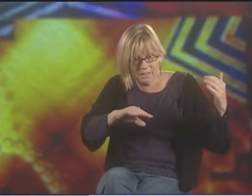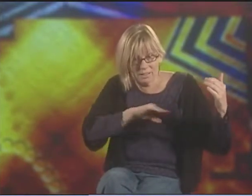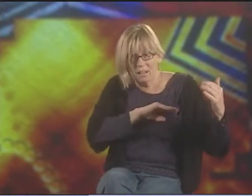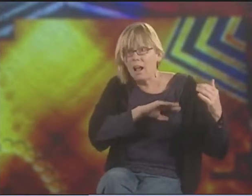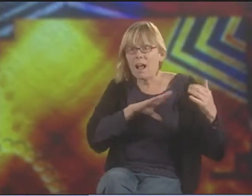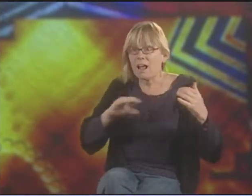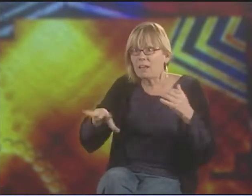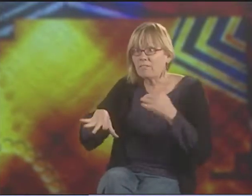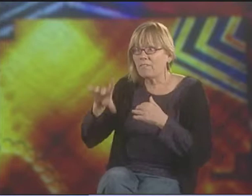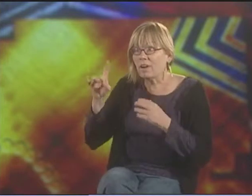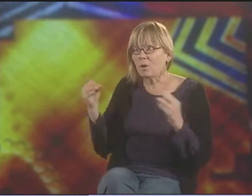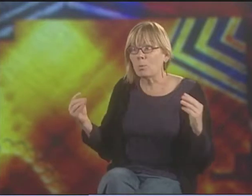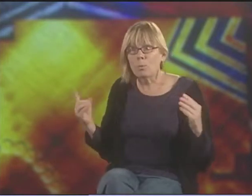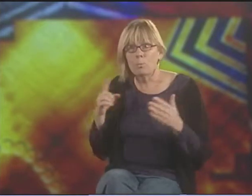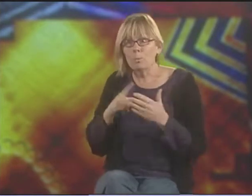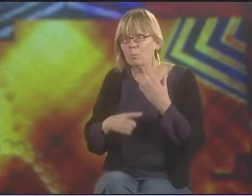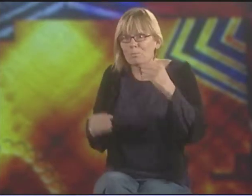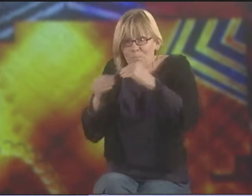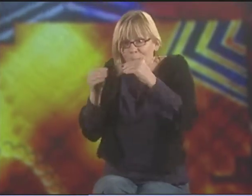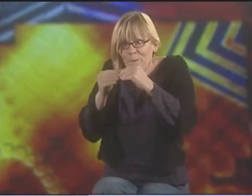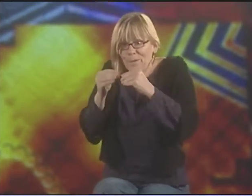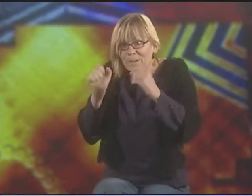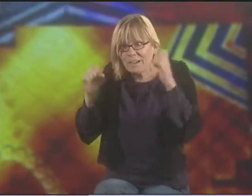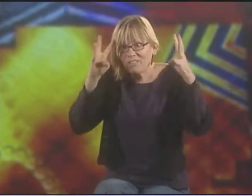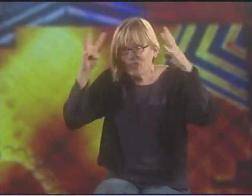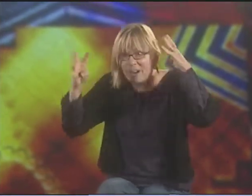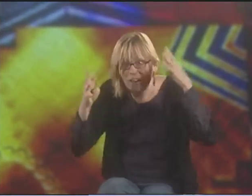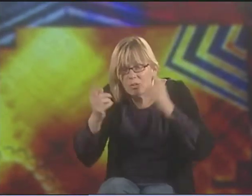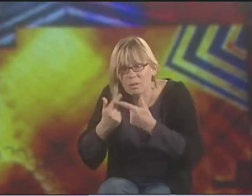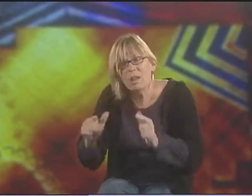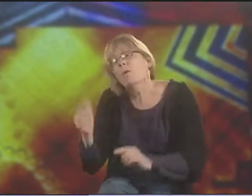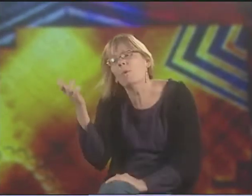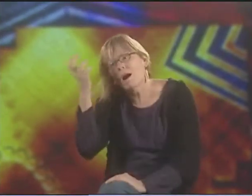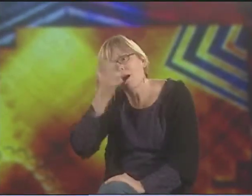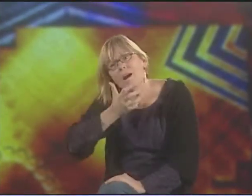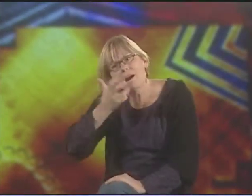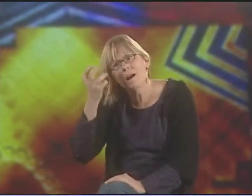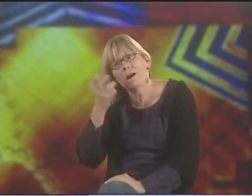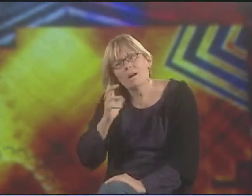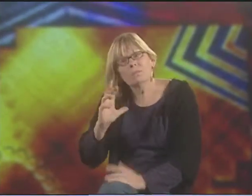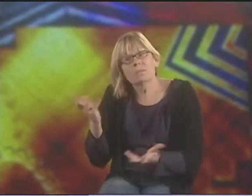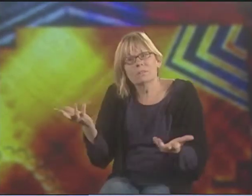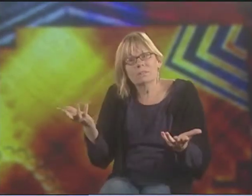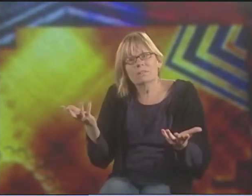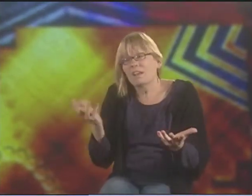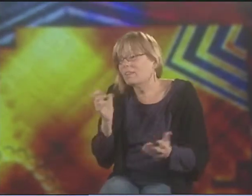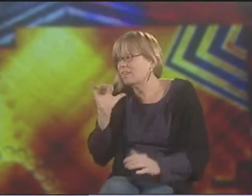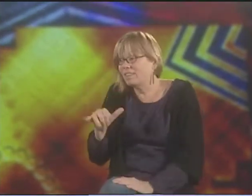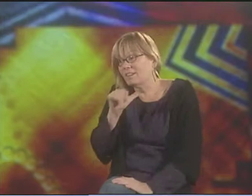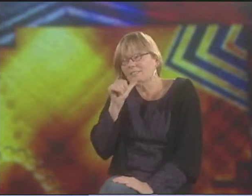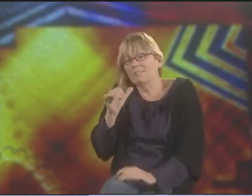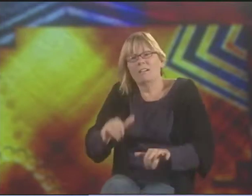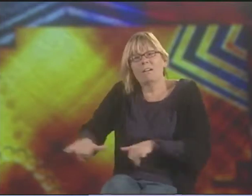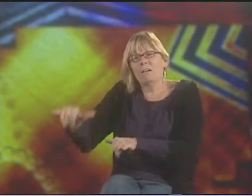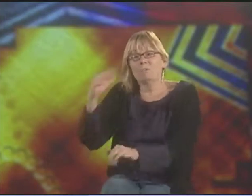AND WHEN THAT STRUGGLE'S NO LONGER GONE, YOU CAN BE SO MUCH MORE CREATIVE NOW THAT YOU HAVE THIS INCREDIBLE LANGUAGE.